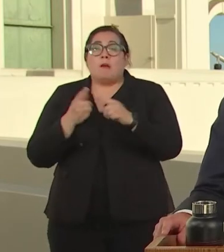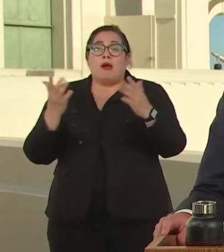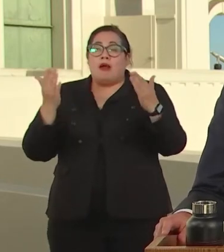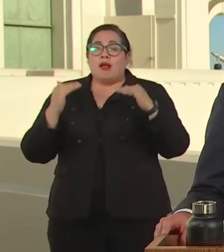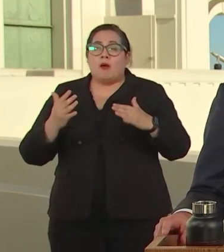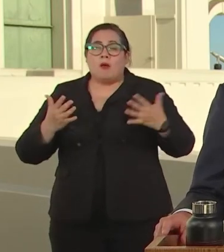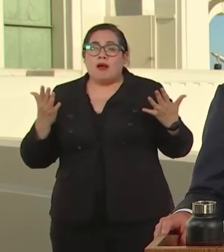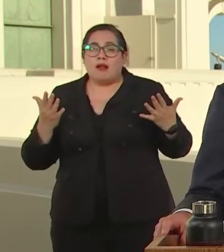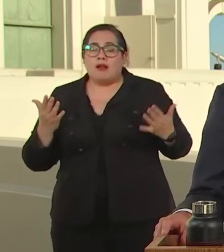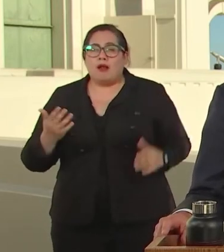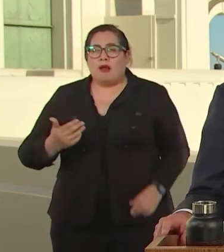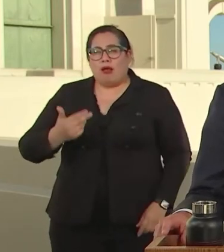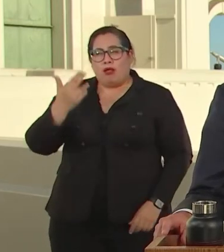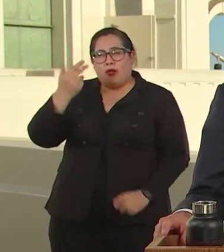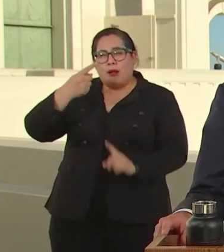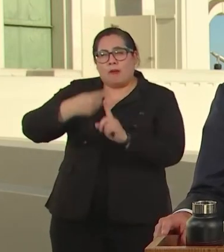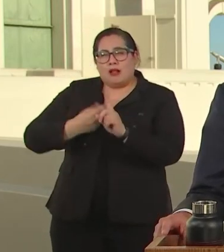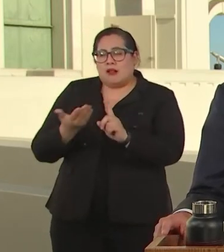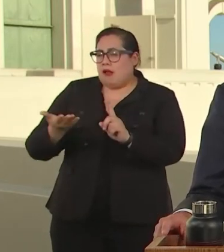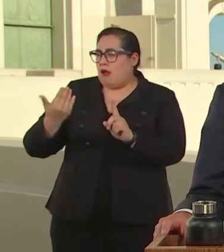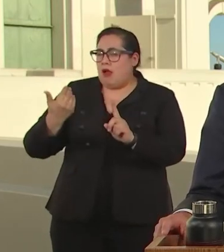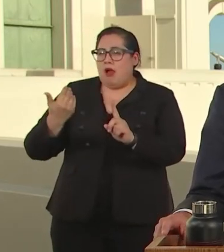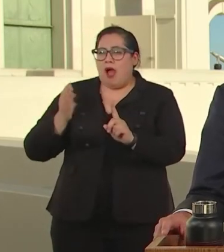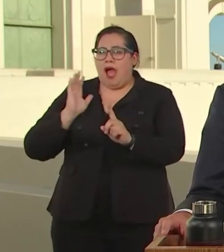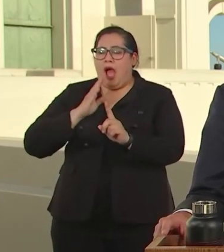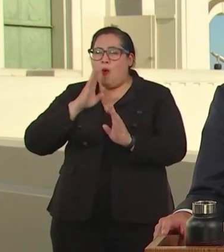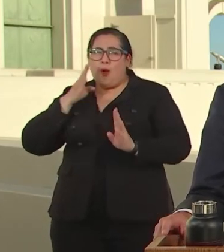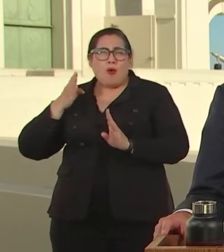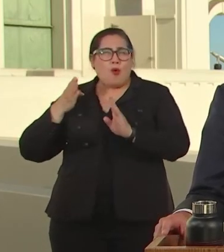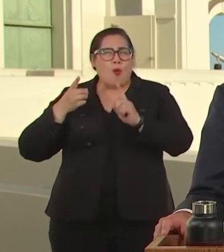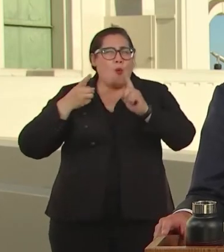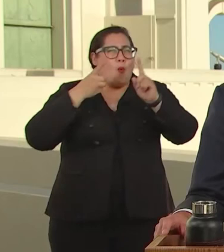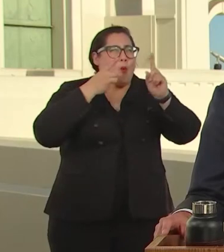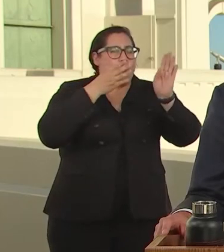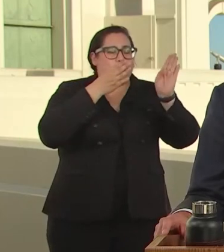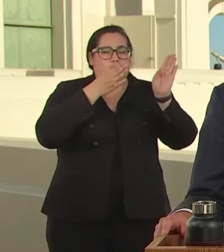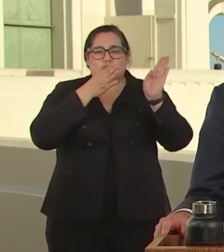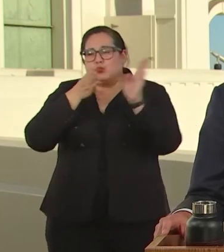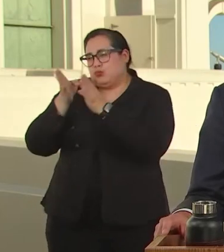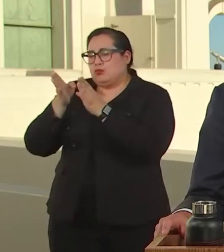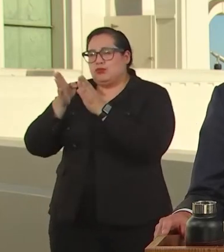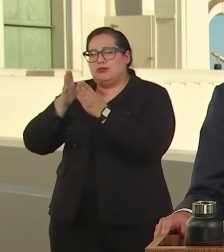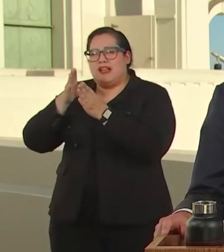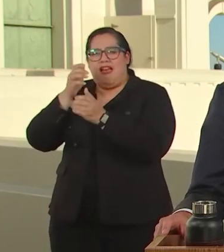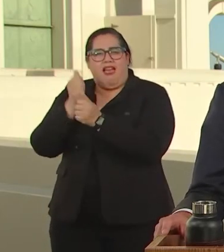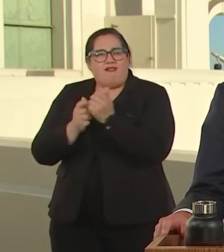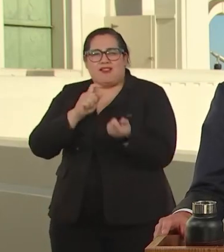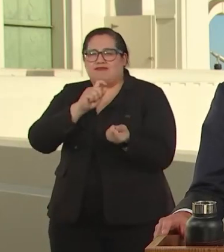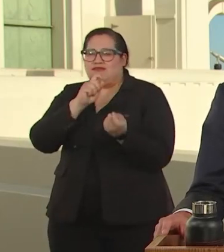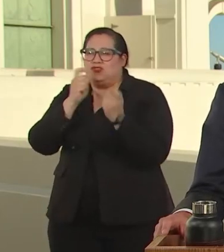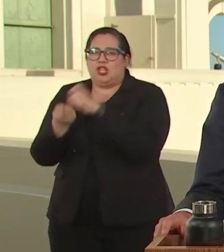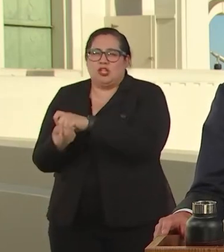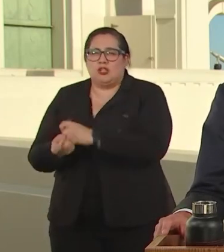JOURNEY TURNED AND EVERYTHING CHANGED. ON MARCH 15, LAST YEAR I CAME